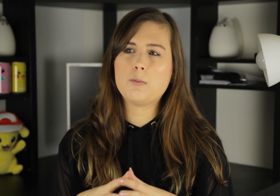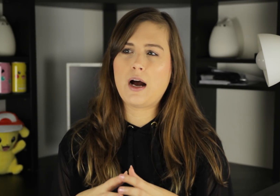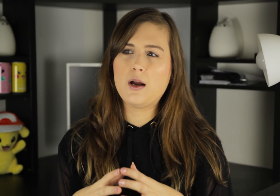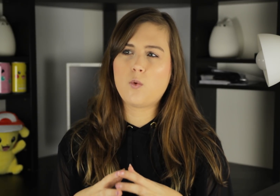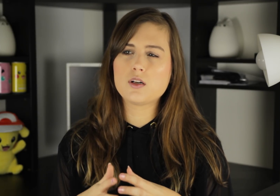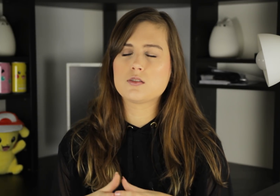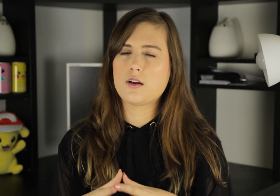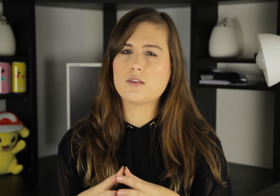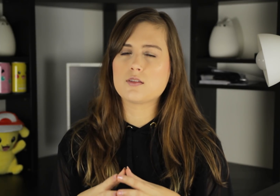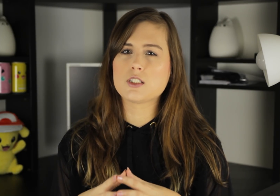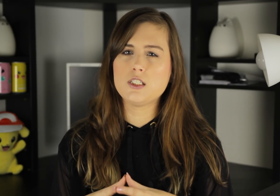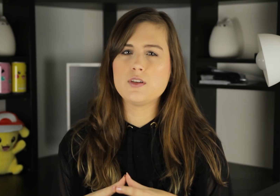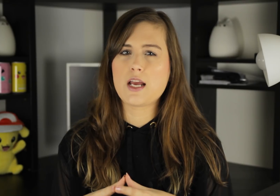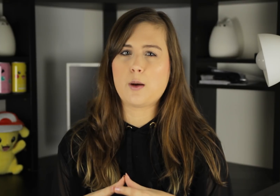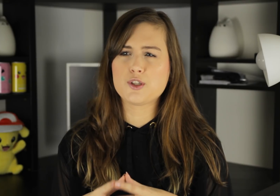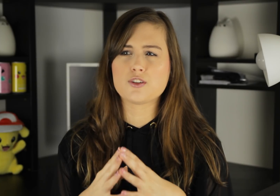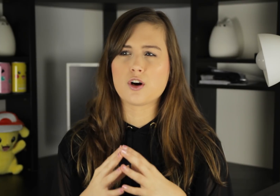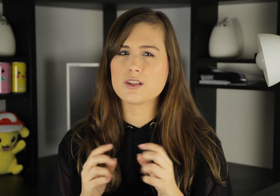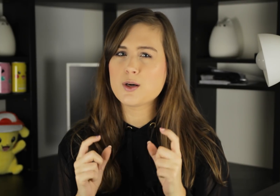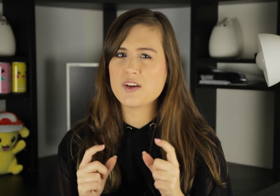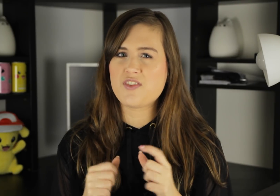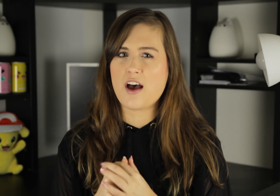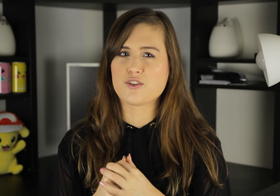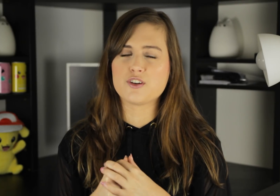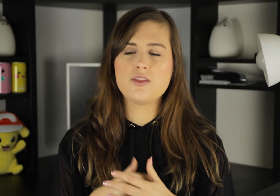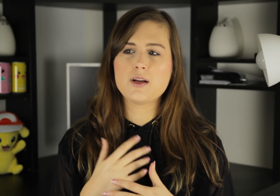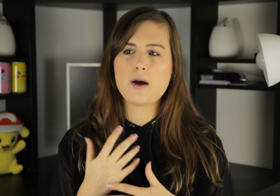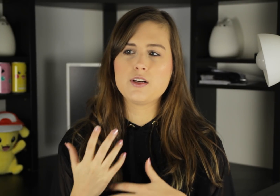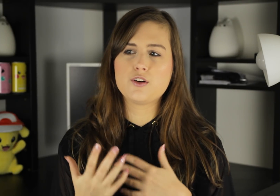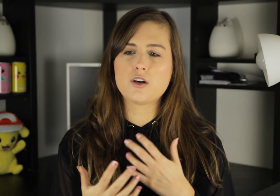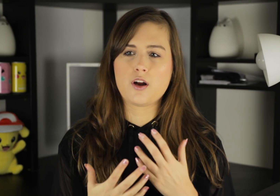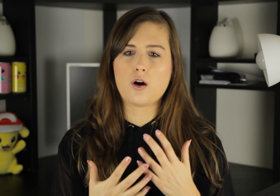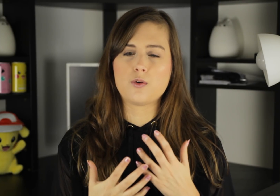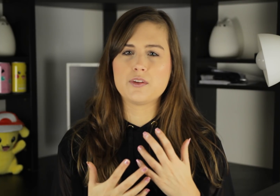but I want to say that the TV captions are a little bit faster. And then about a year ago,